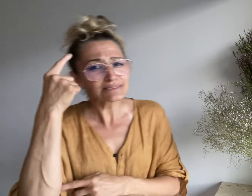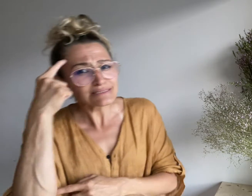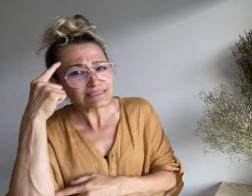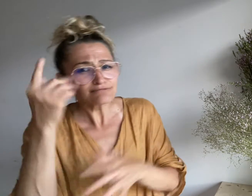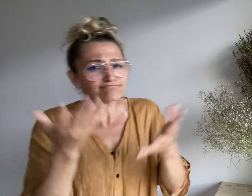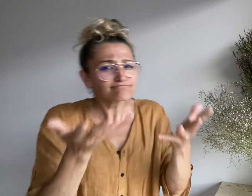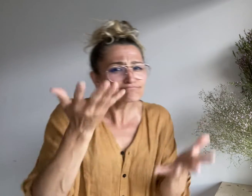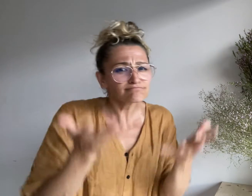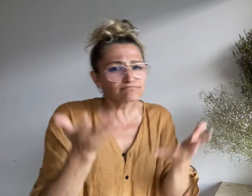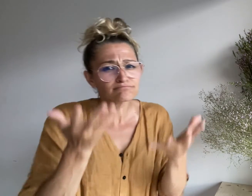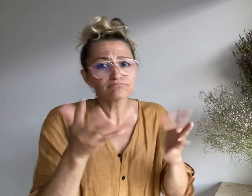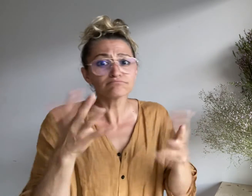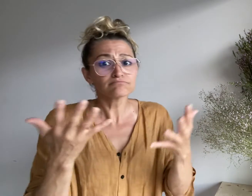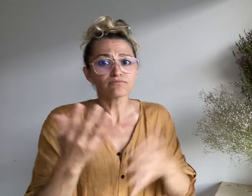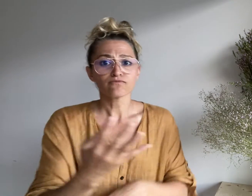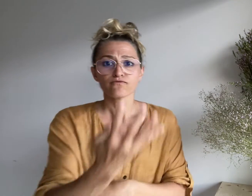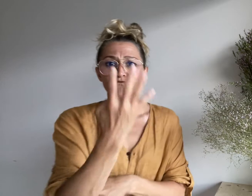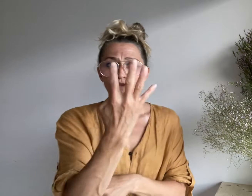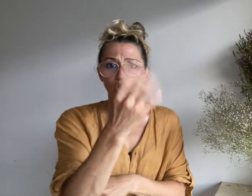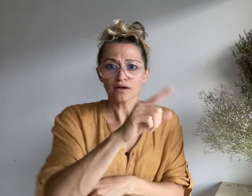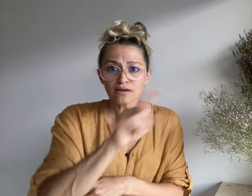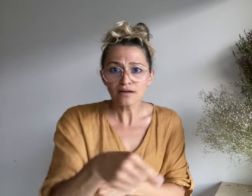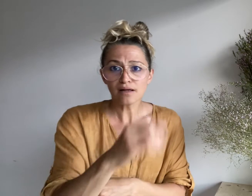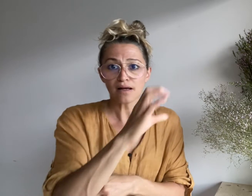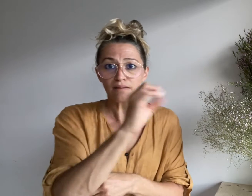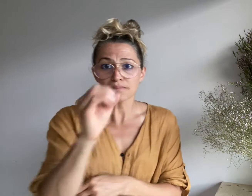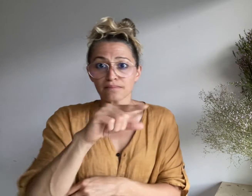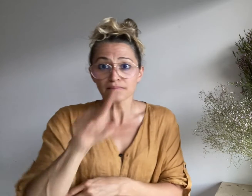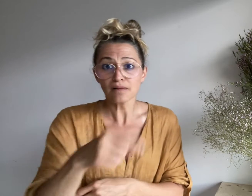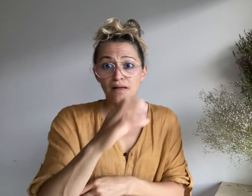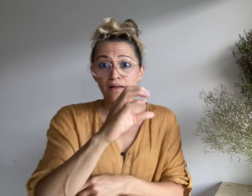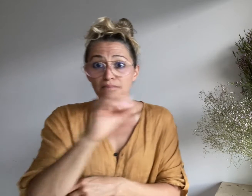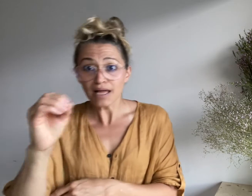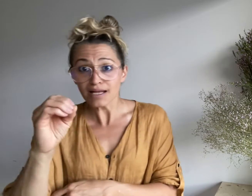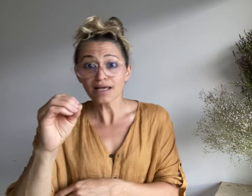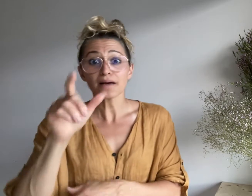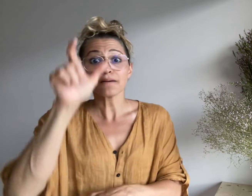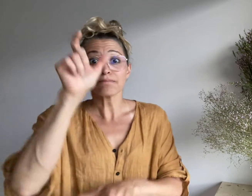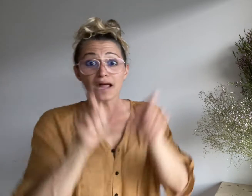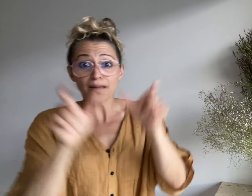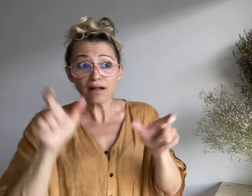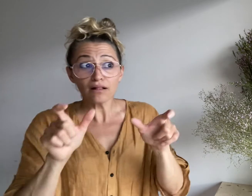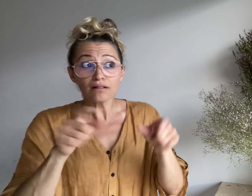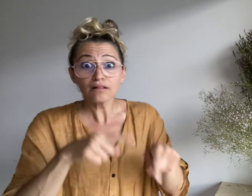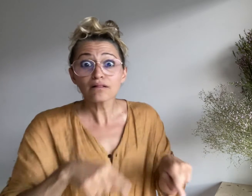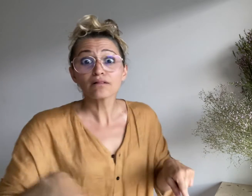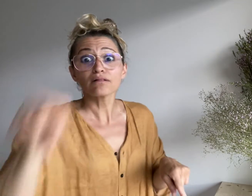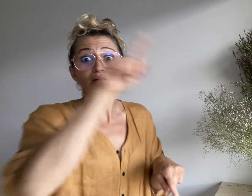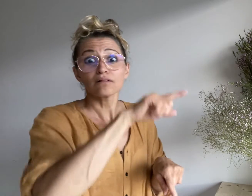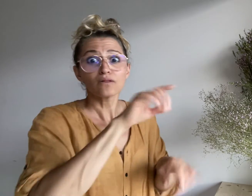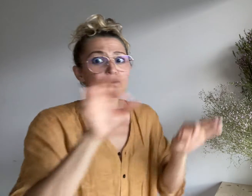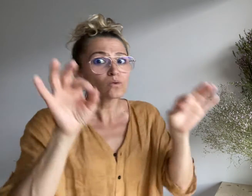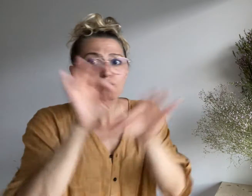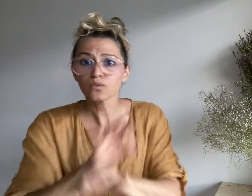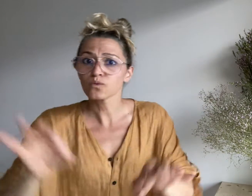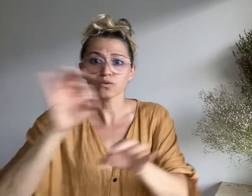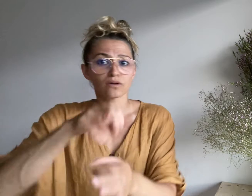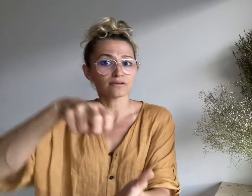four million other people are not registered as disabled.